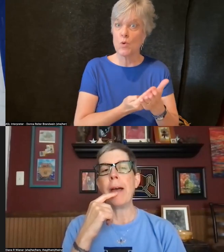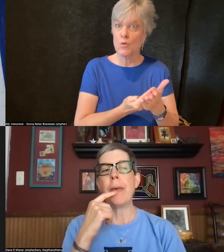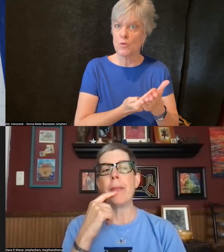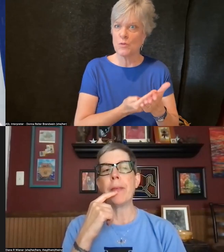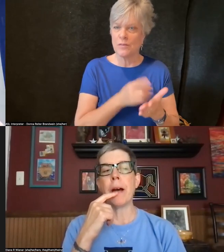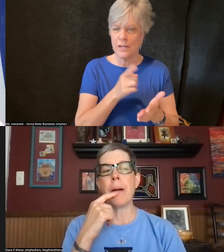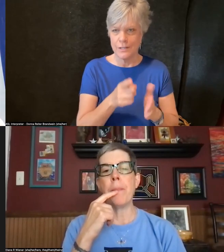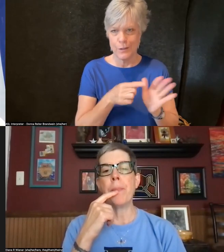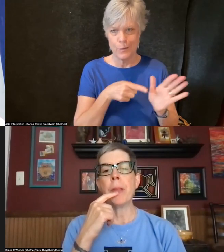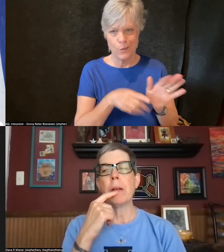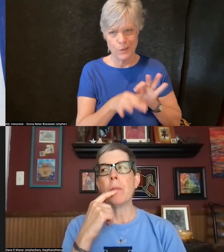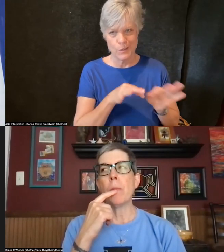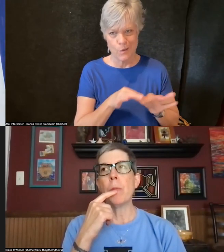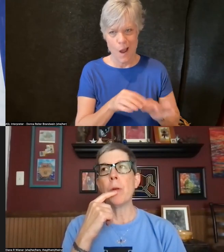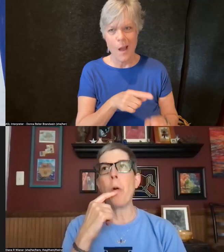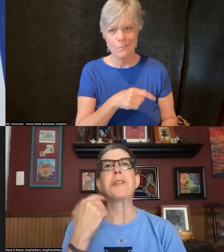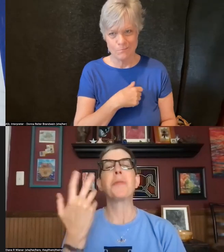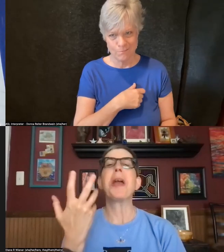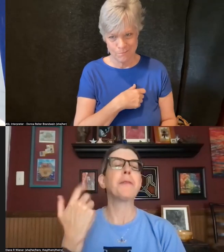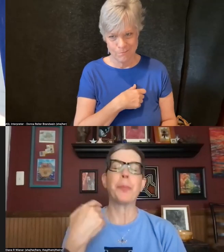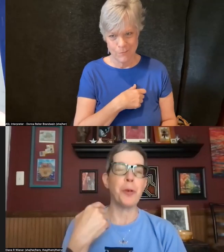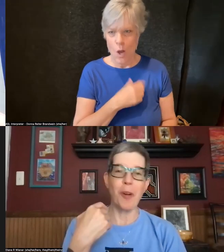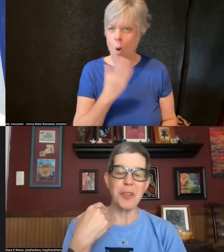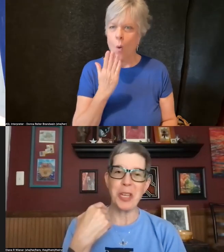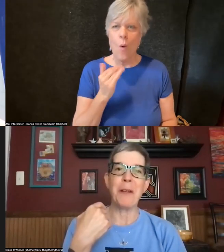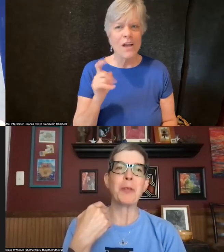and that why should we have to prove ourselves?